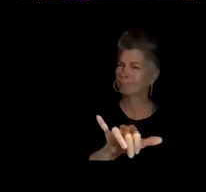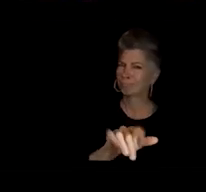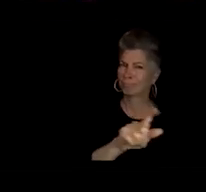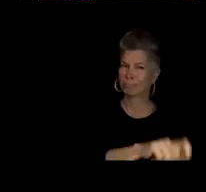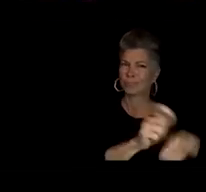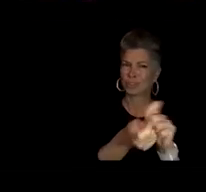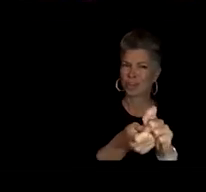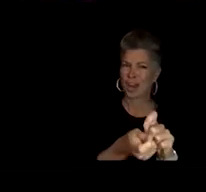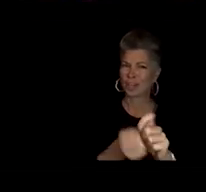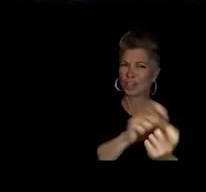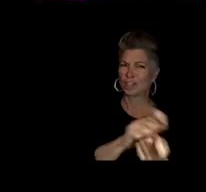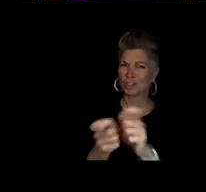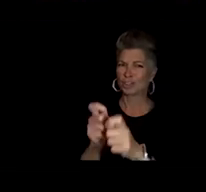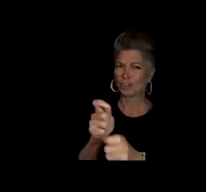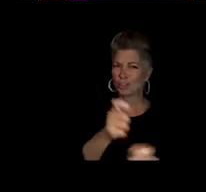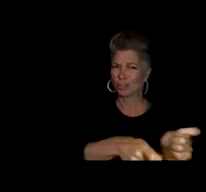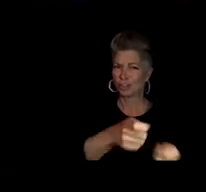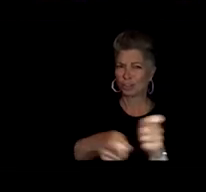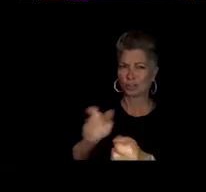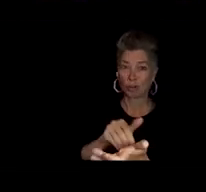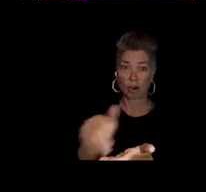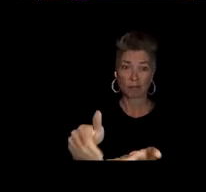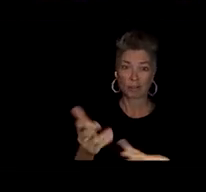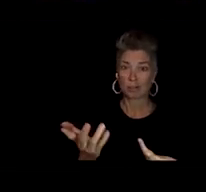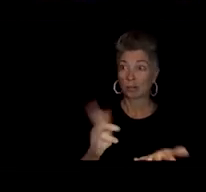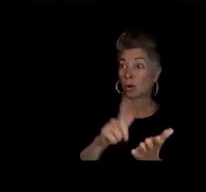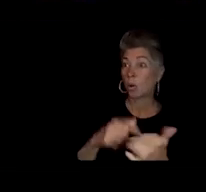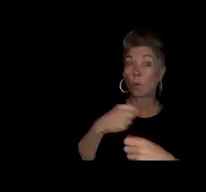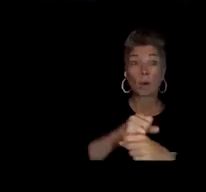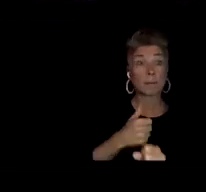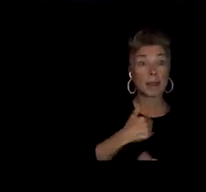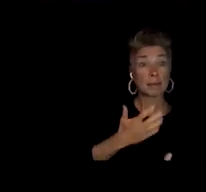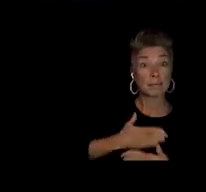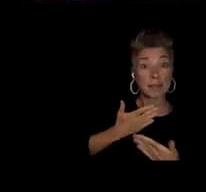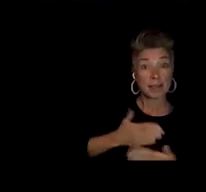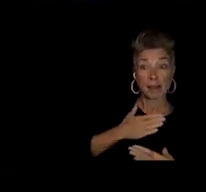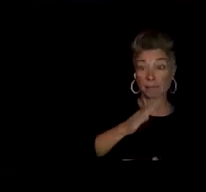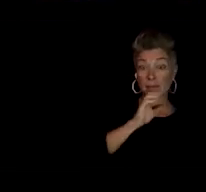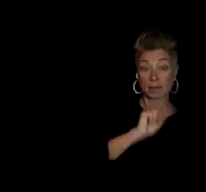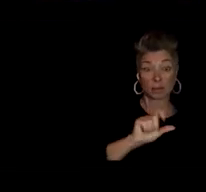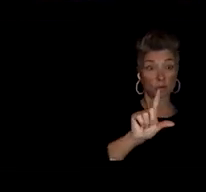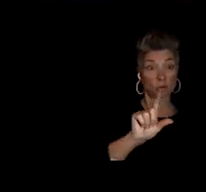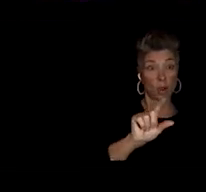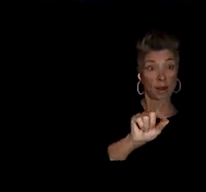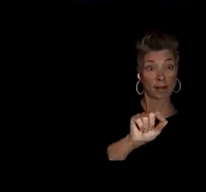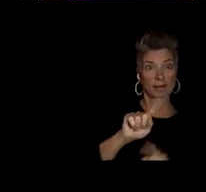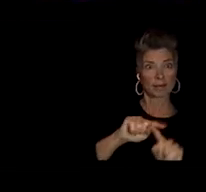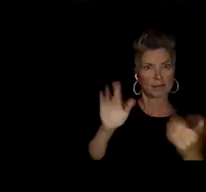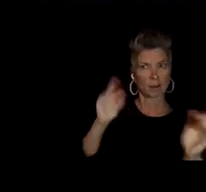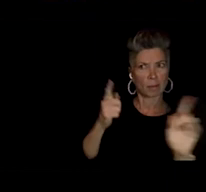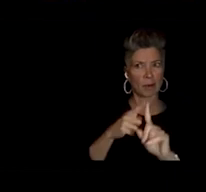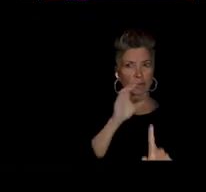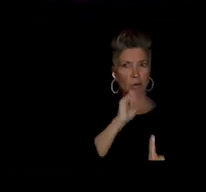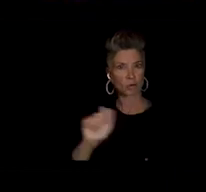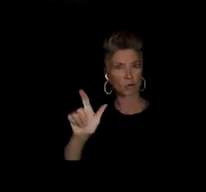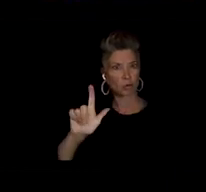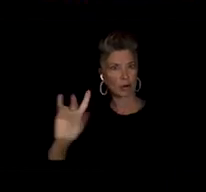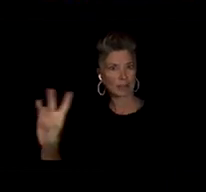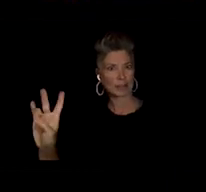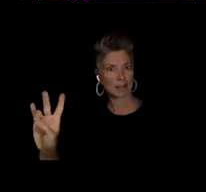What made you happy at 20, don't make you happy at 27. What made you happy at 21 is not gonna make you happy at 30.